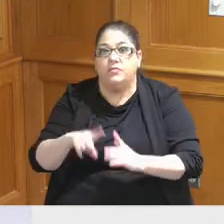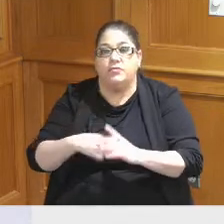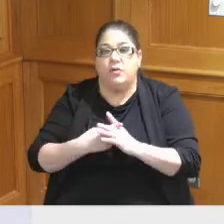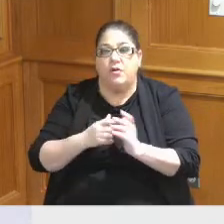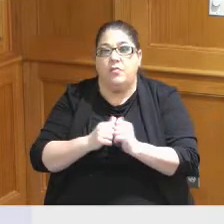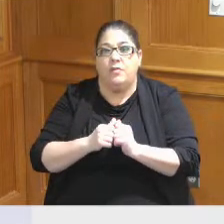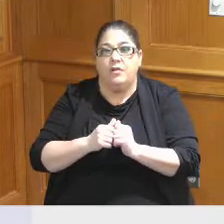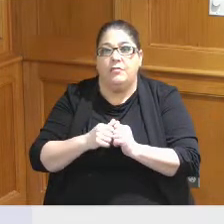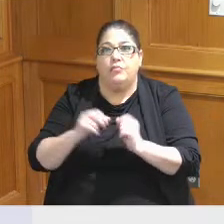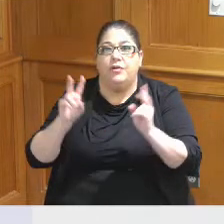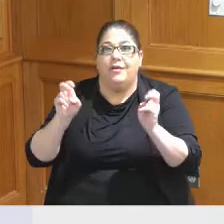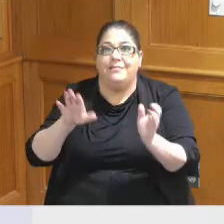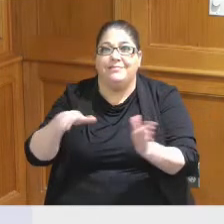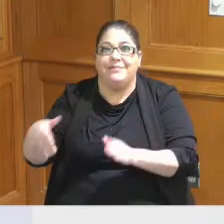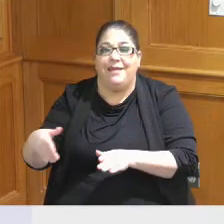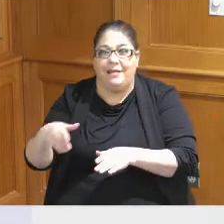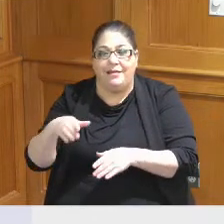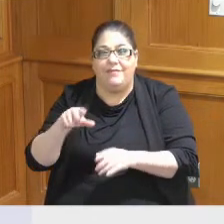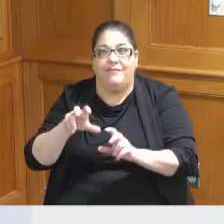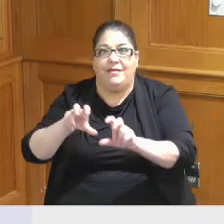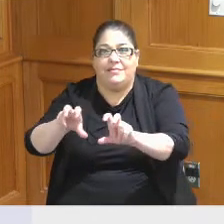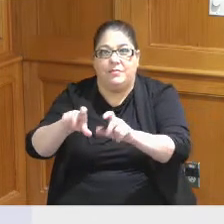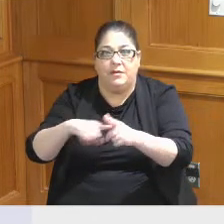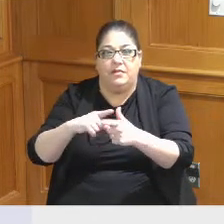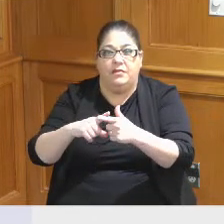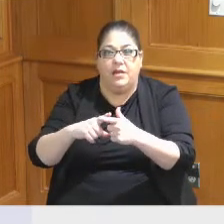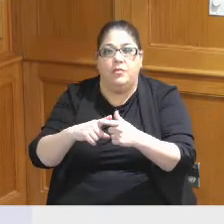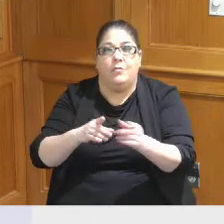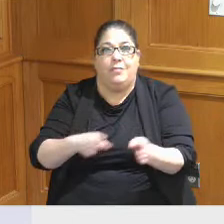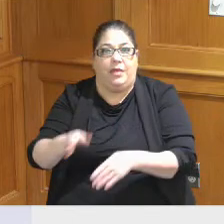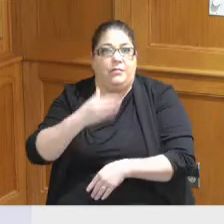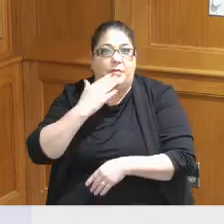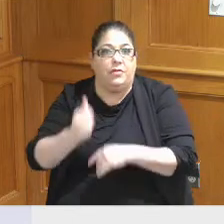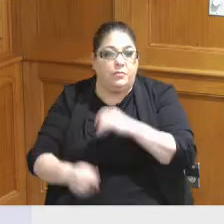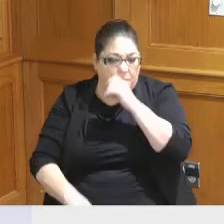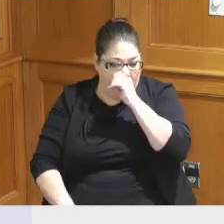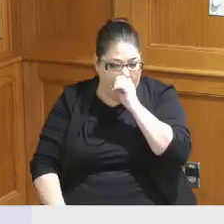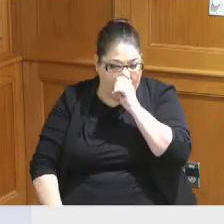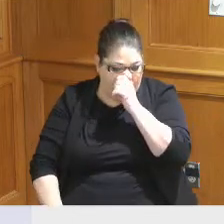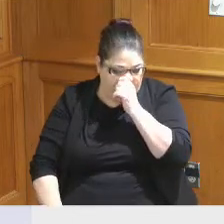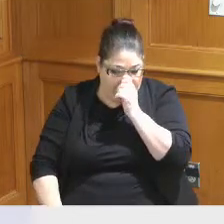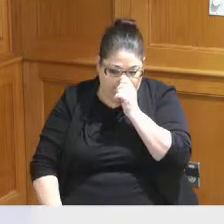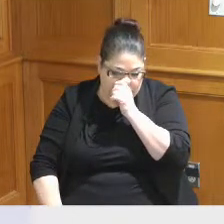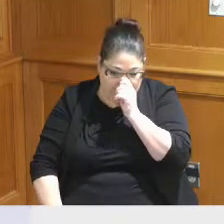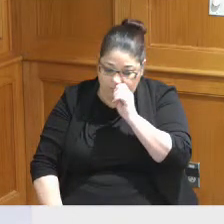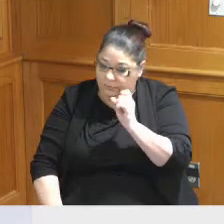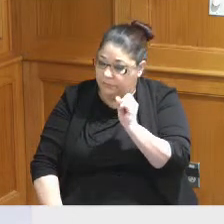investment into this building and we're planning accordingly and and Steve just one additional